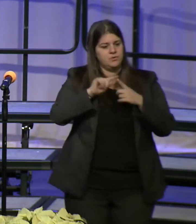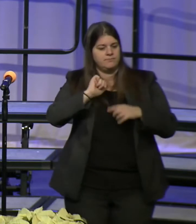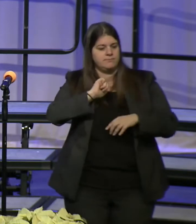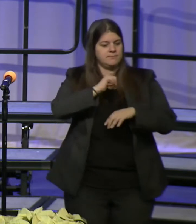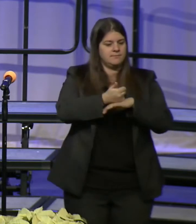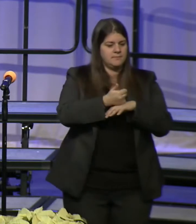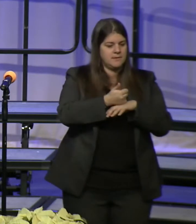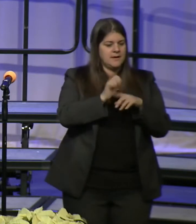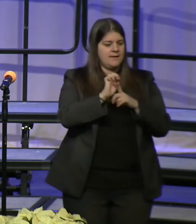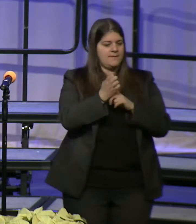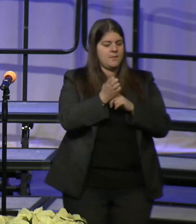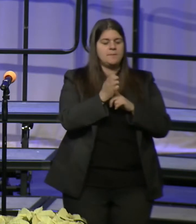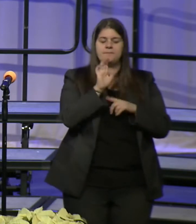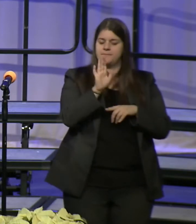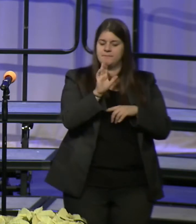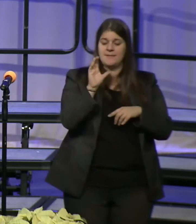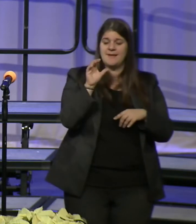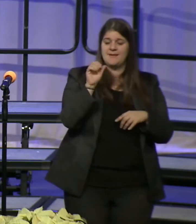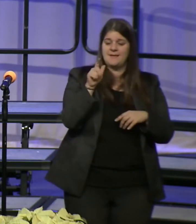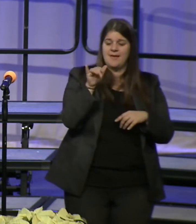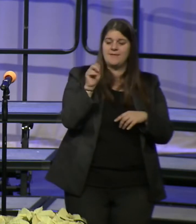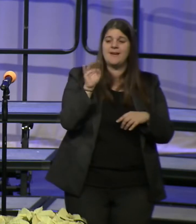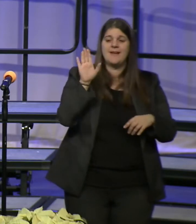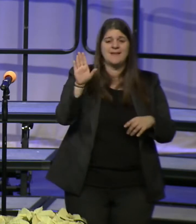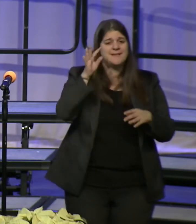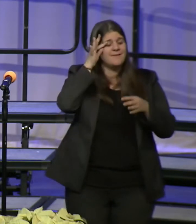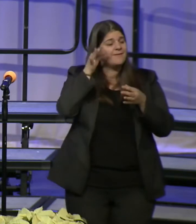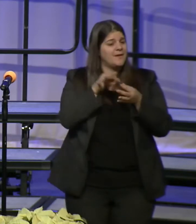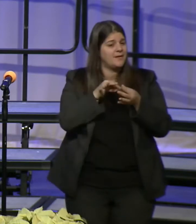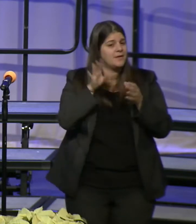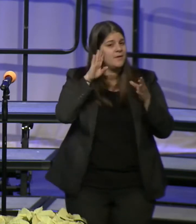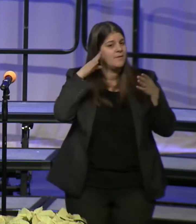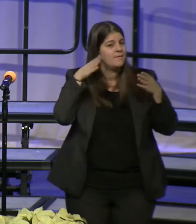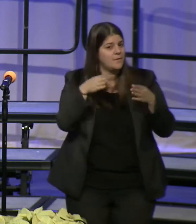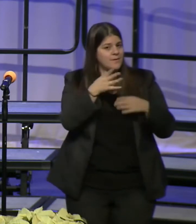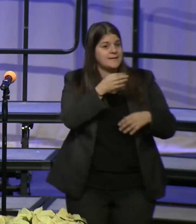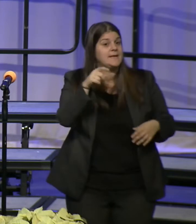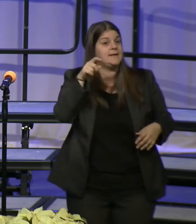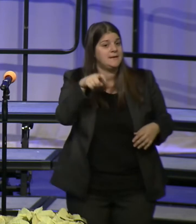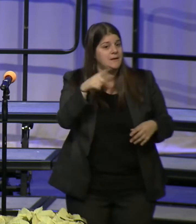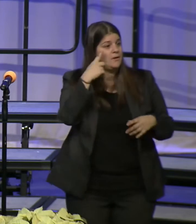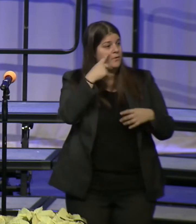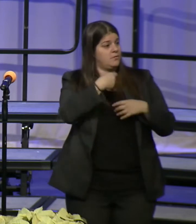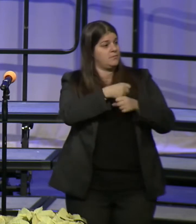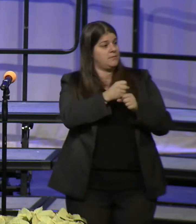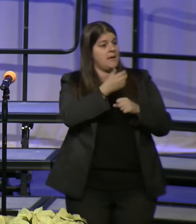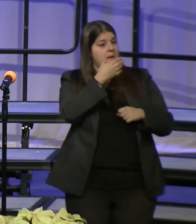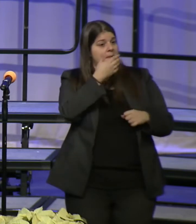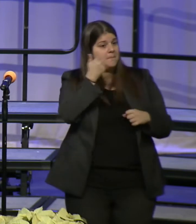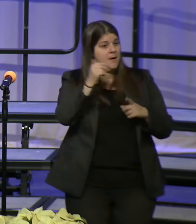excuse me, Calvin's faith, focus, and need for creating a better environment for us all